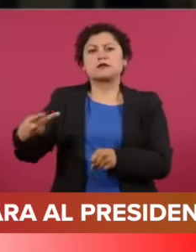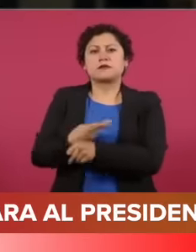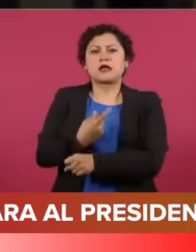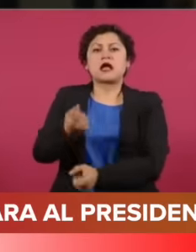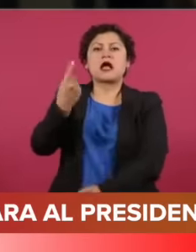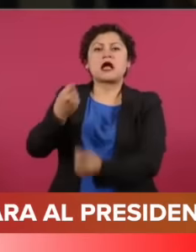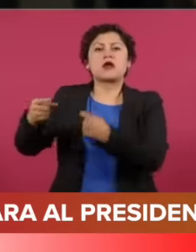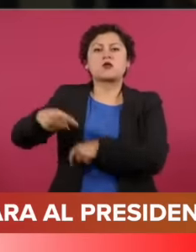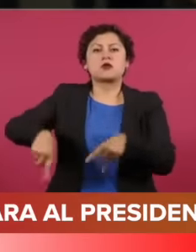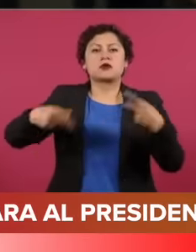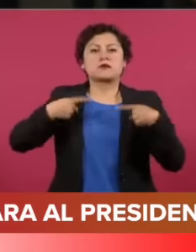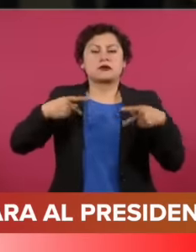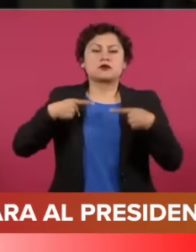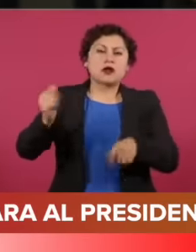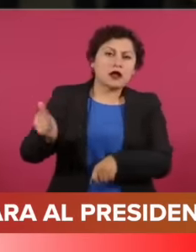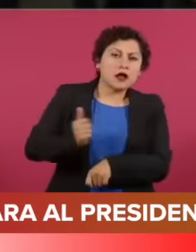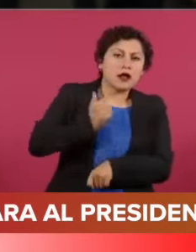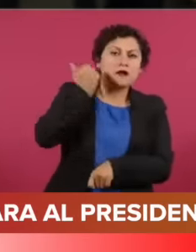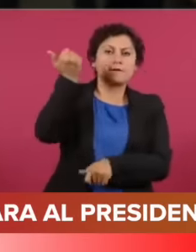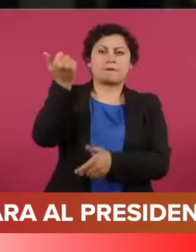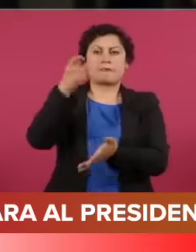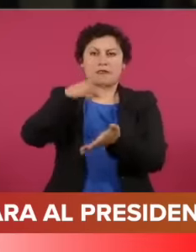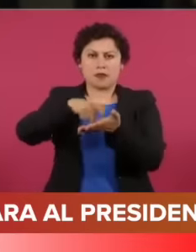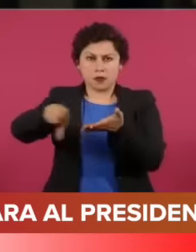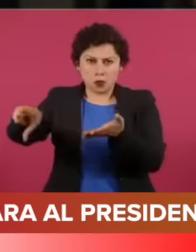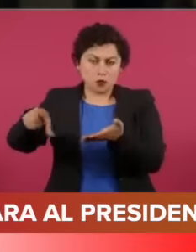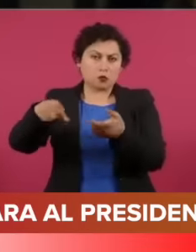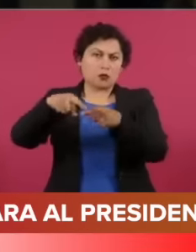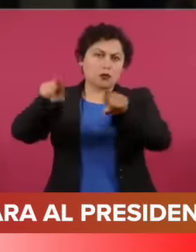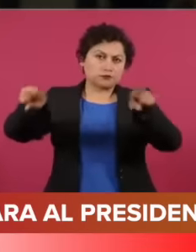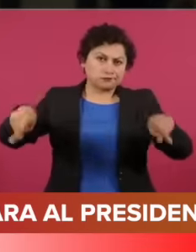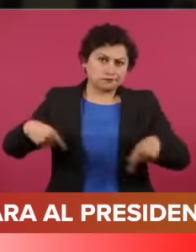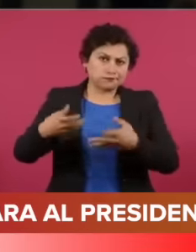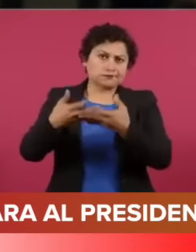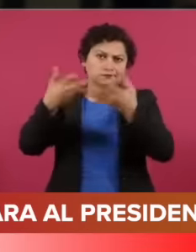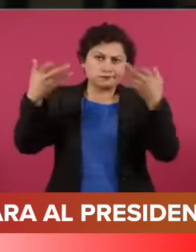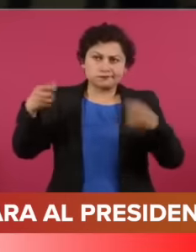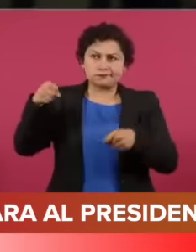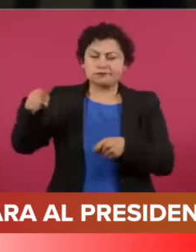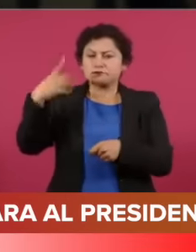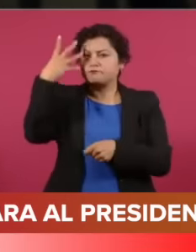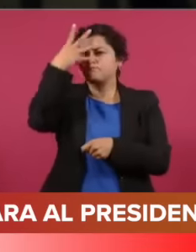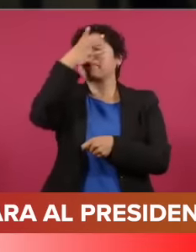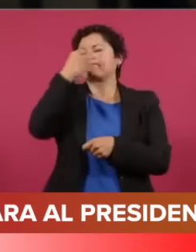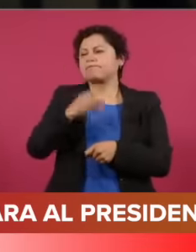occurred to acquire land in the in Well in Authentic paradises in that region